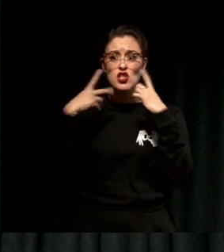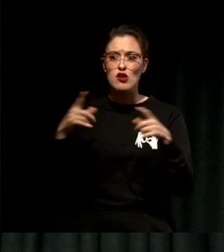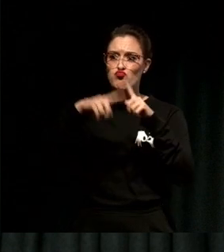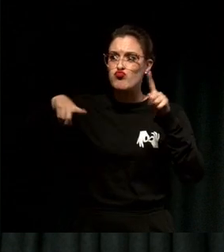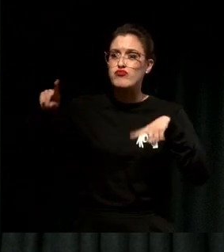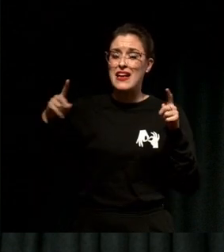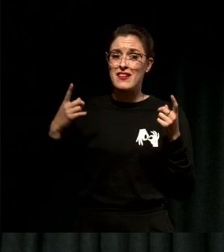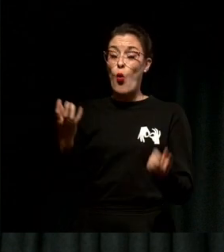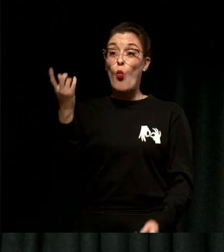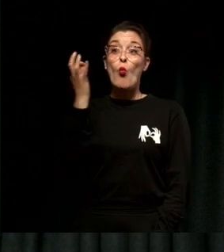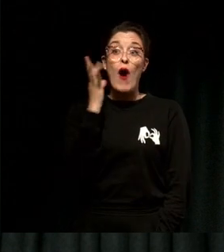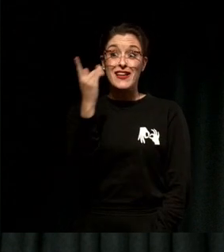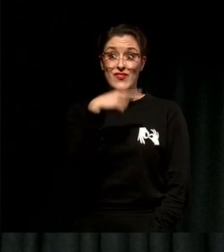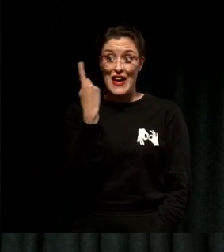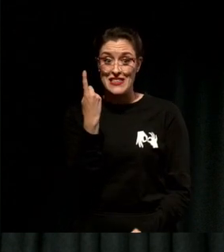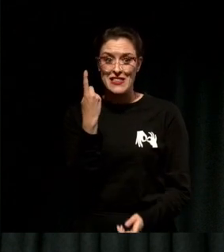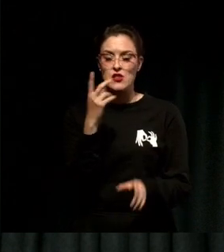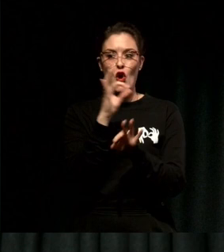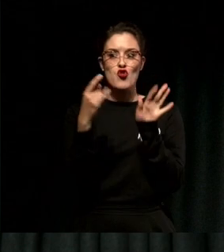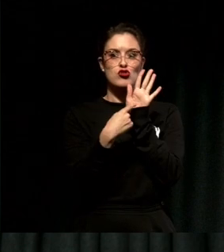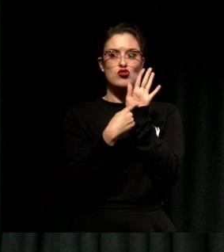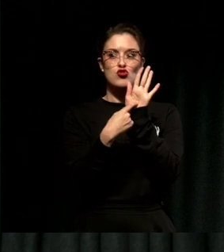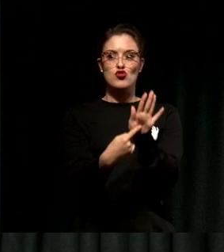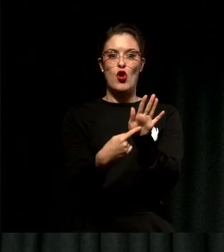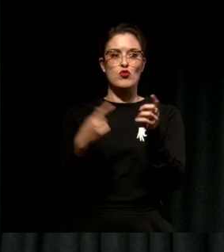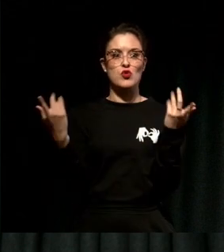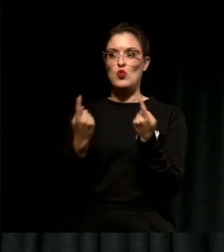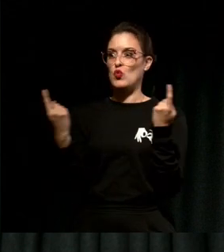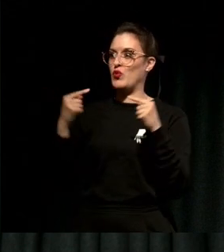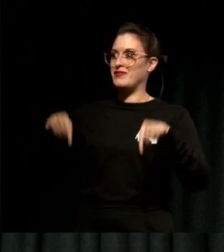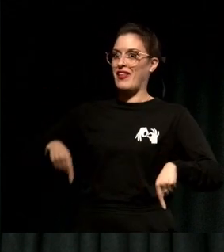at all the population in this country, nor this room for example.